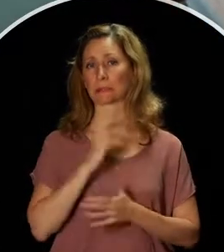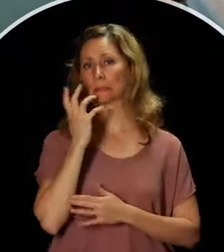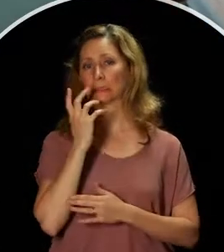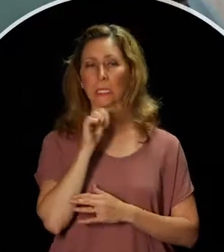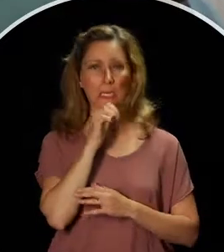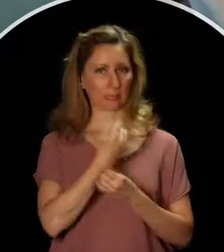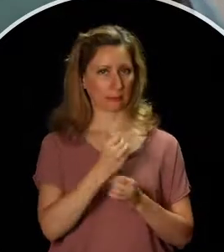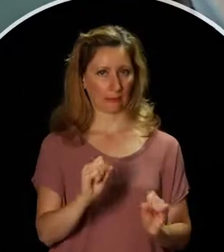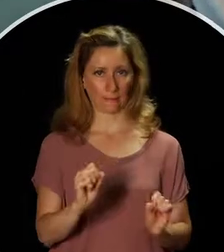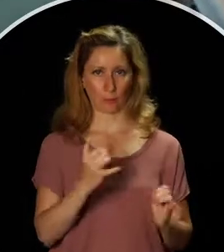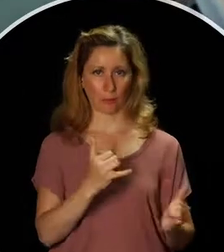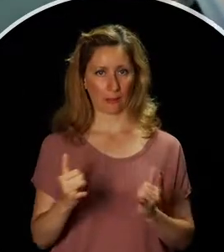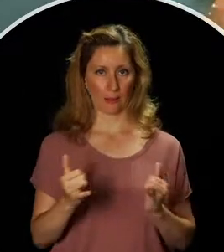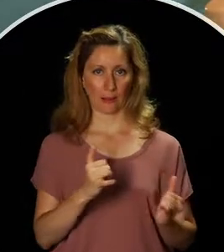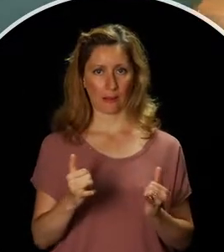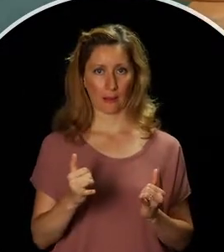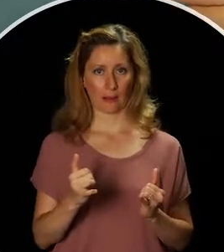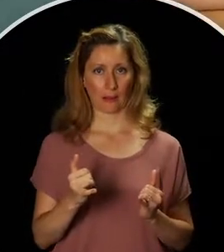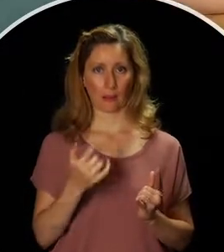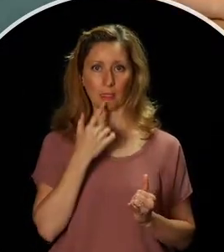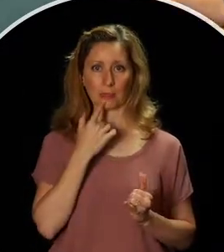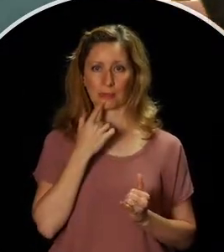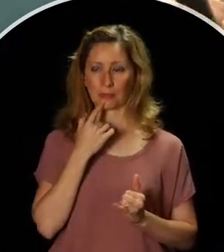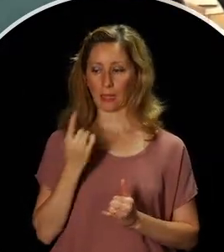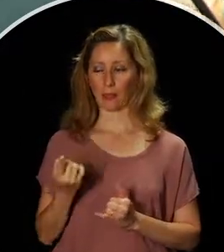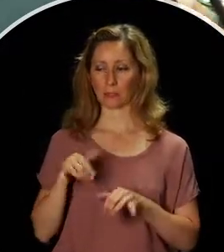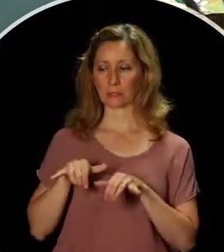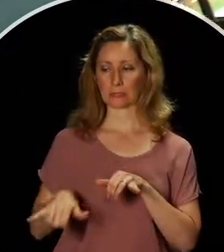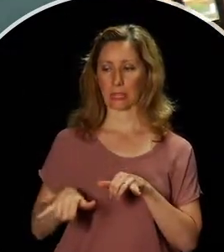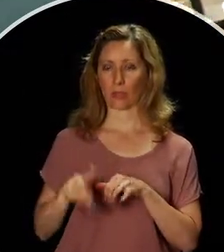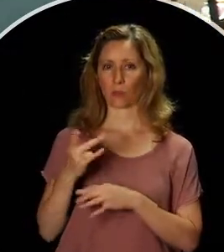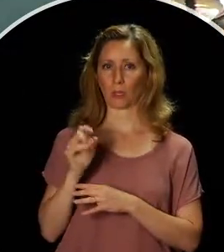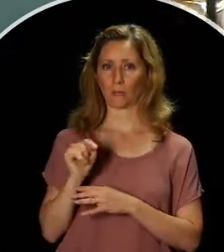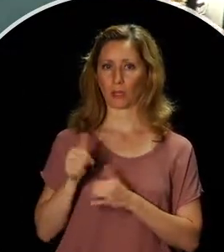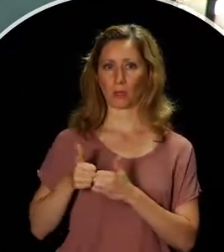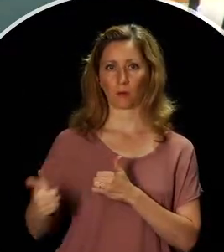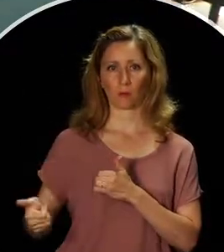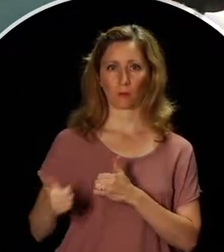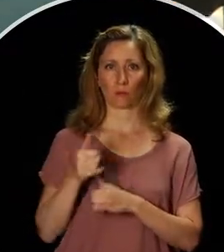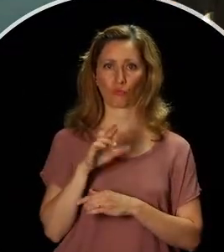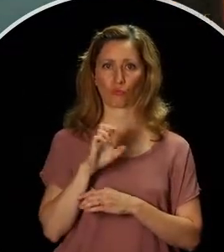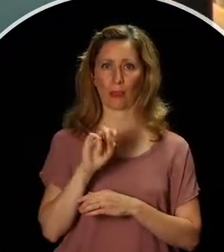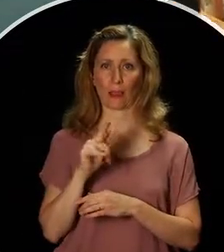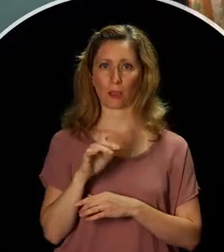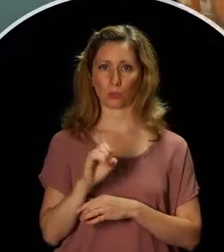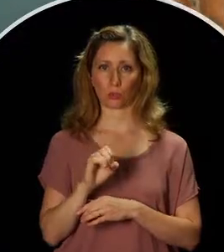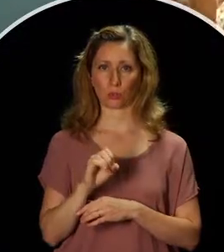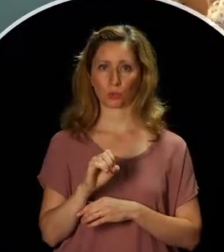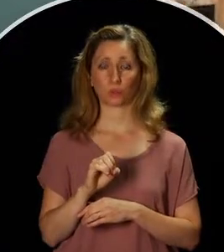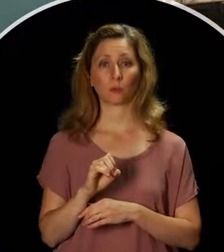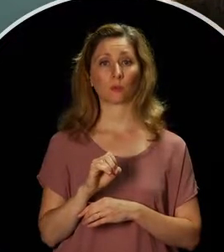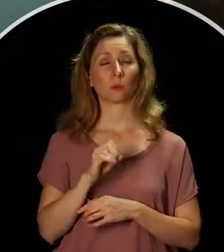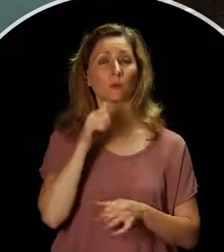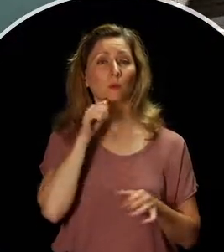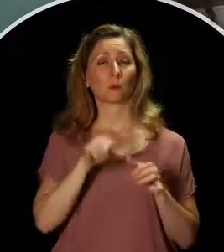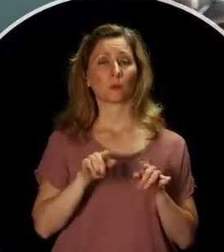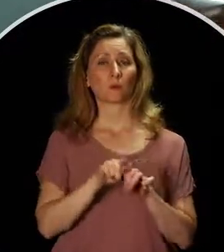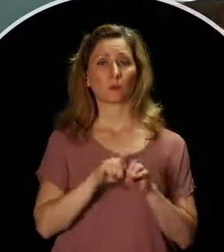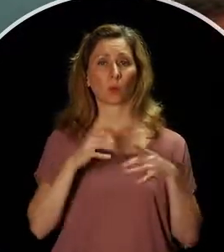so keep them at least three feet away from the range in a kid free zone. Remember, clothing can catch fire too.